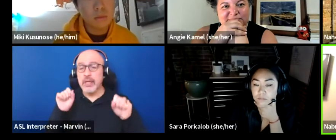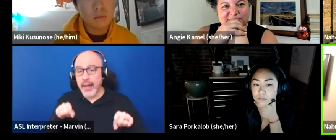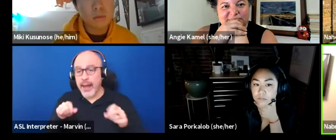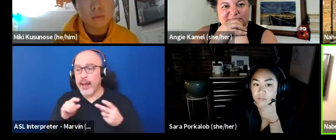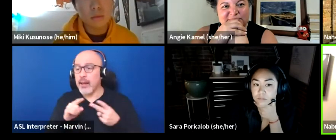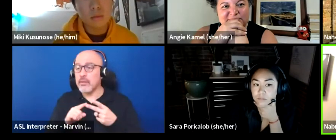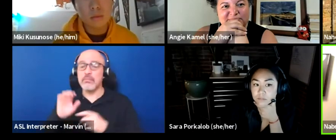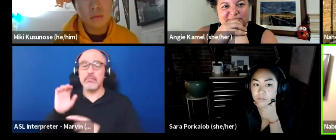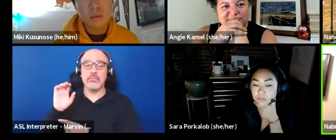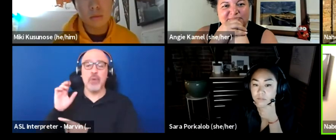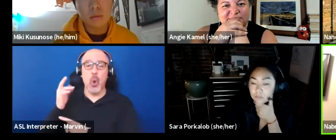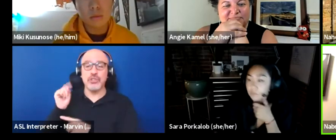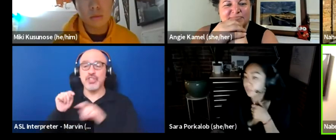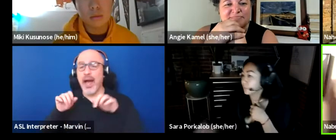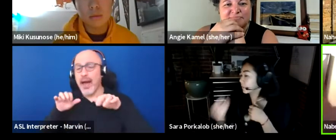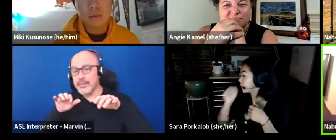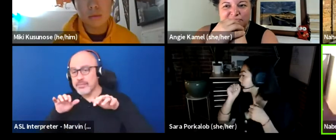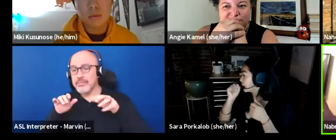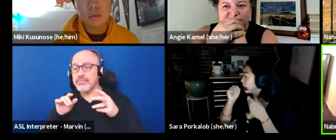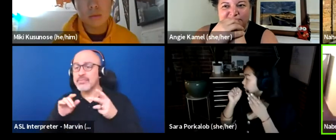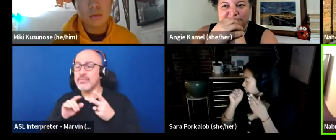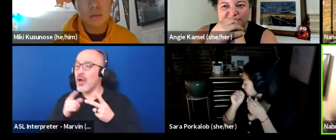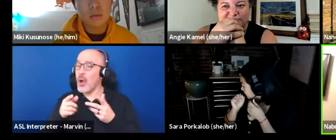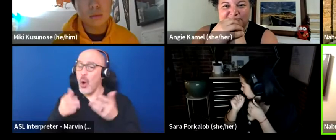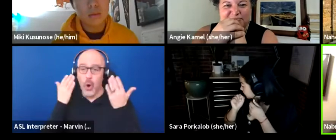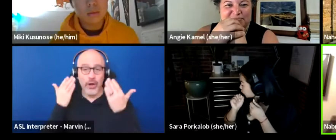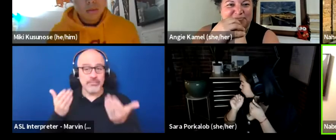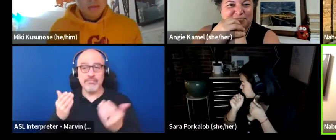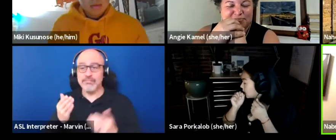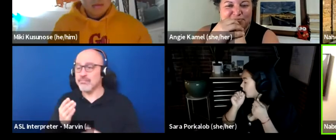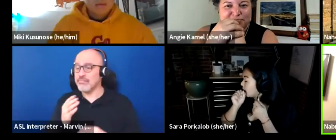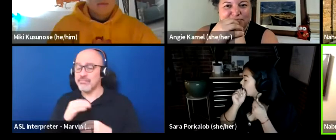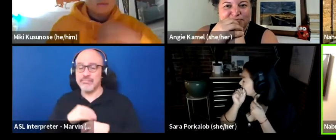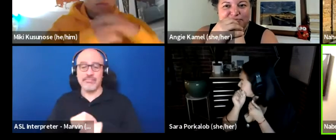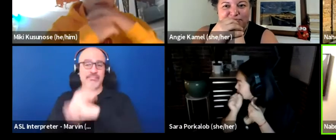that you wanna talk, or just jump on. You can turn on your camera if you'd like.